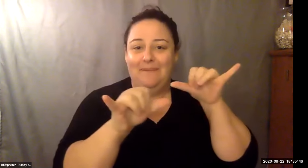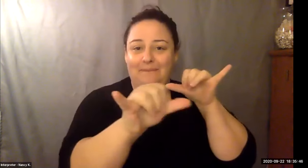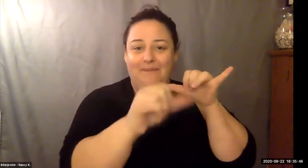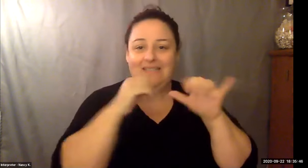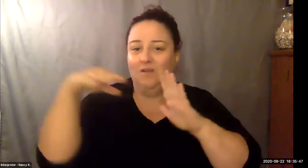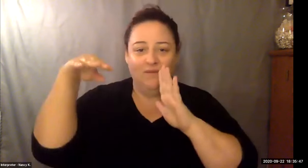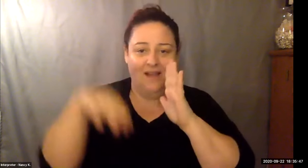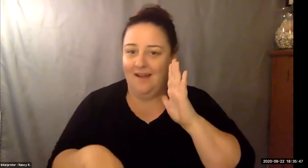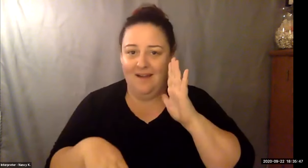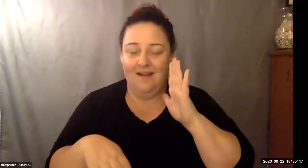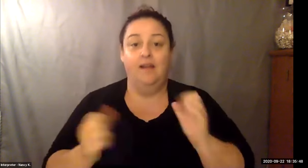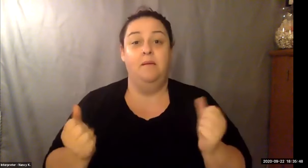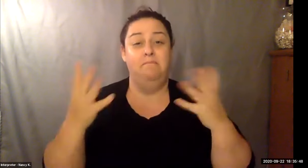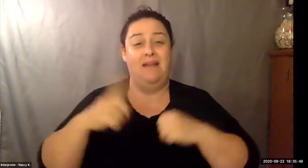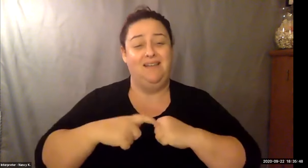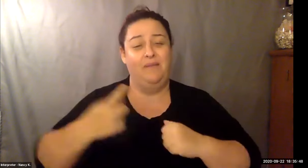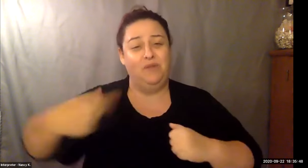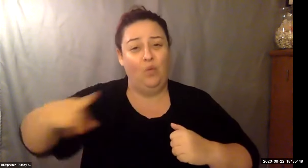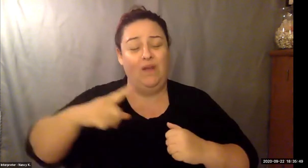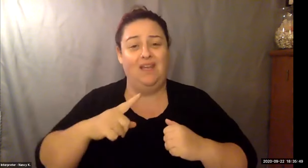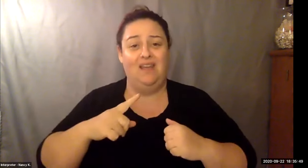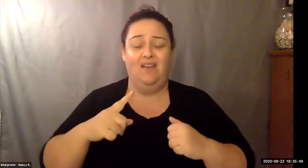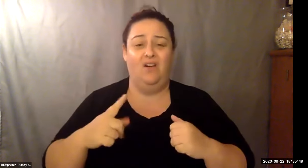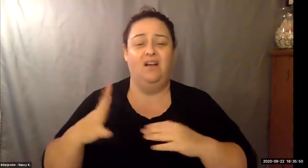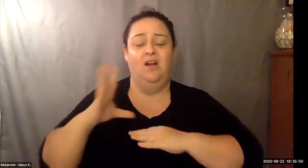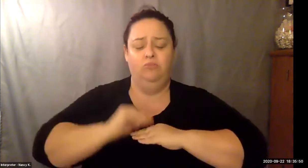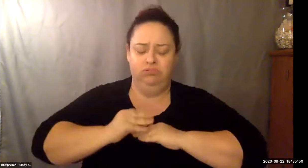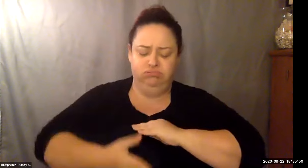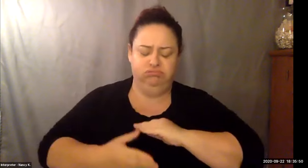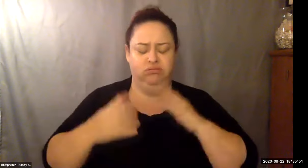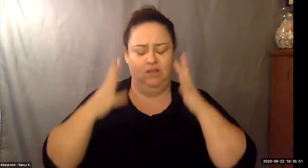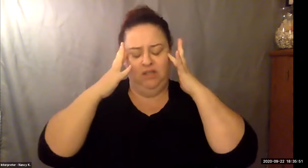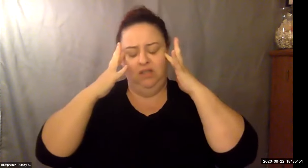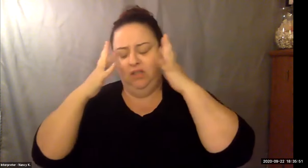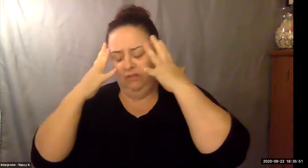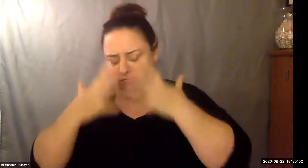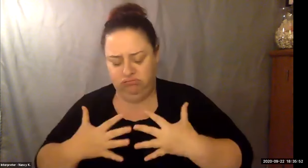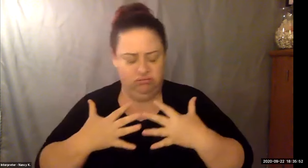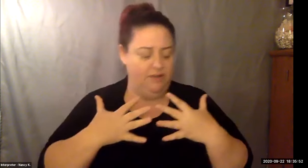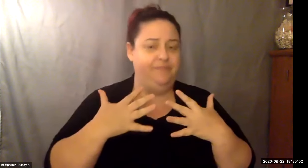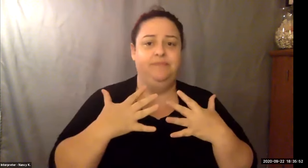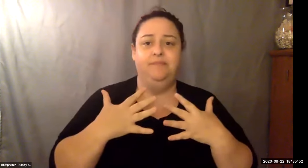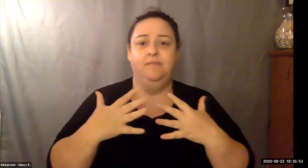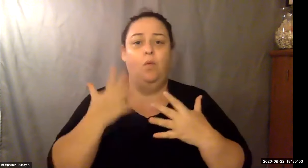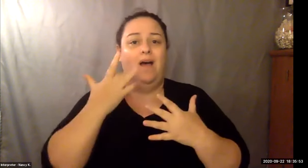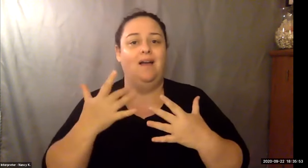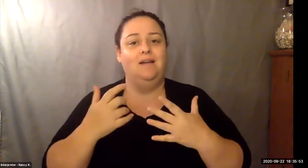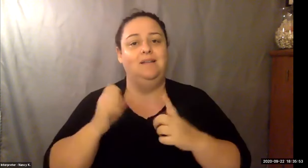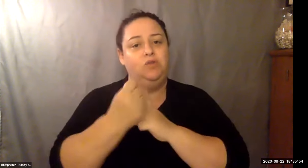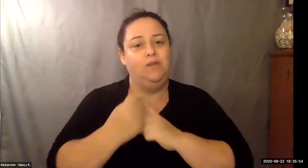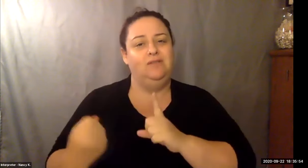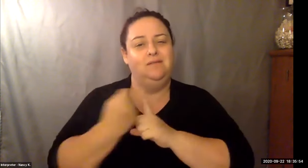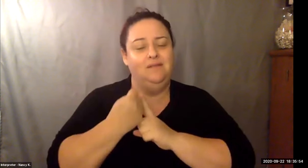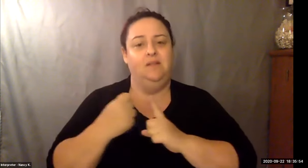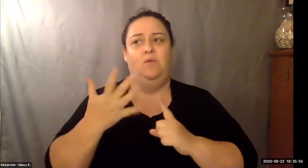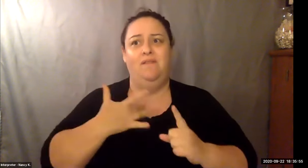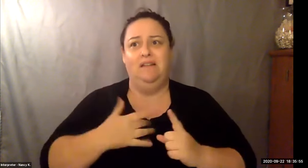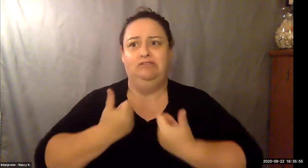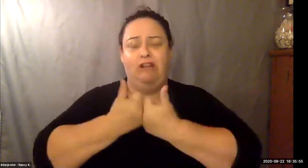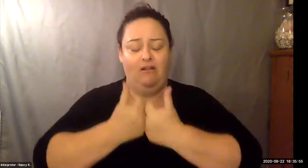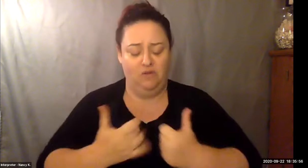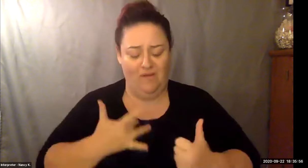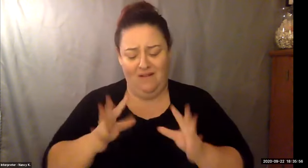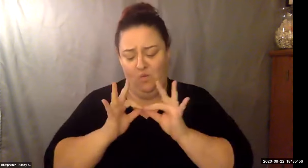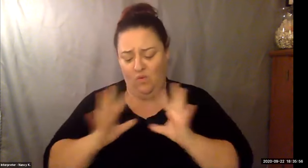Keith Wolling: Youth understanding what we're trying to accomplish people buying in and cooperating, you know, the short story is that the coven 19 has brought the world to a standstill.